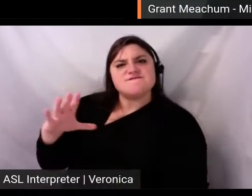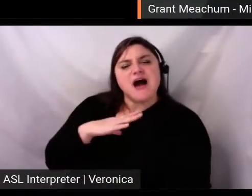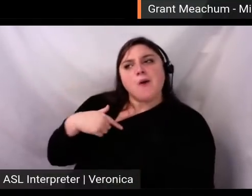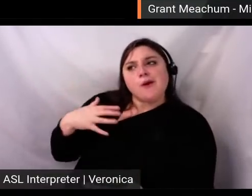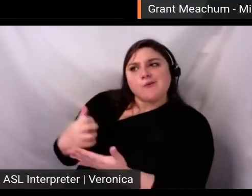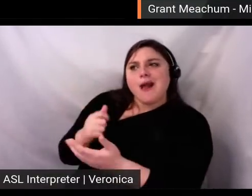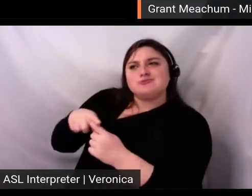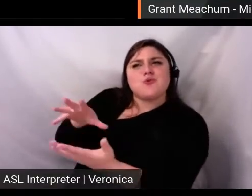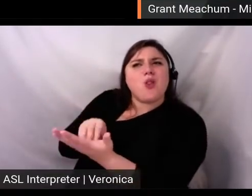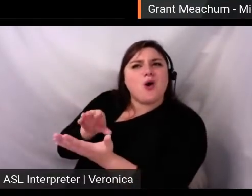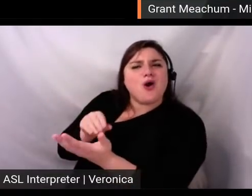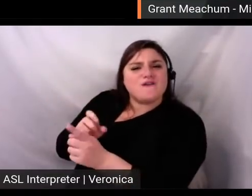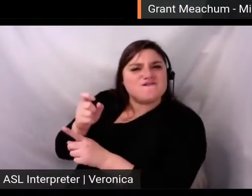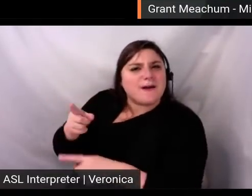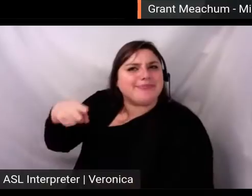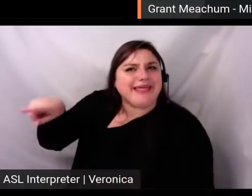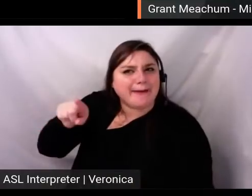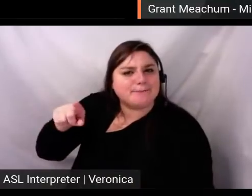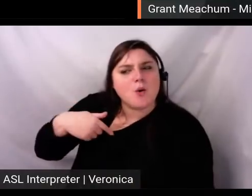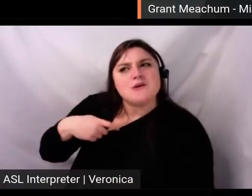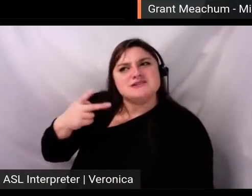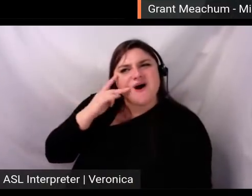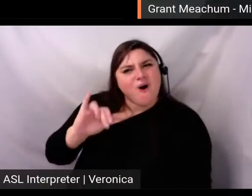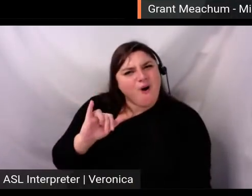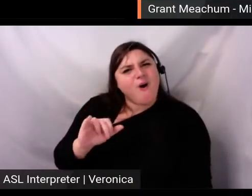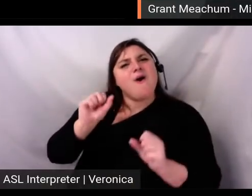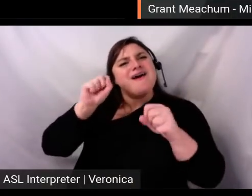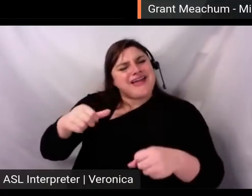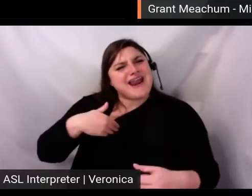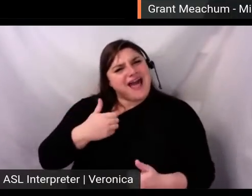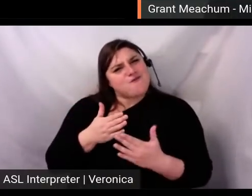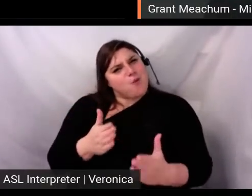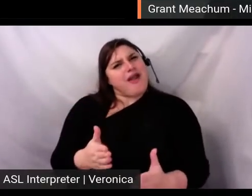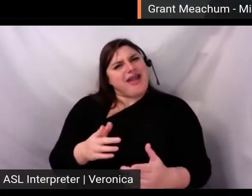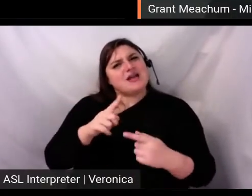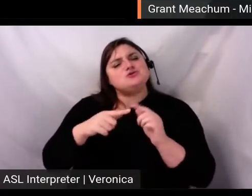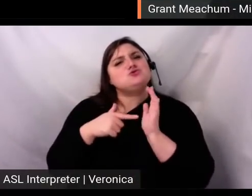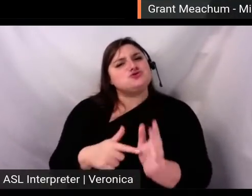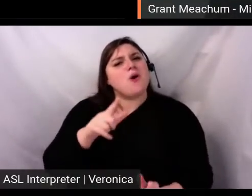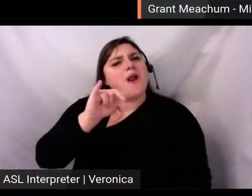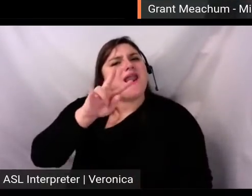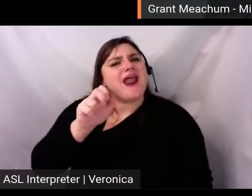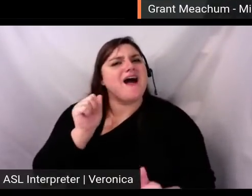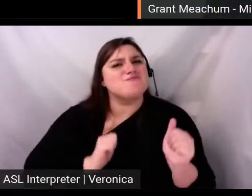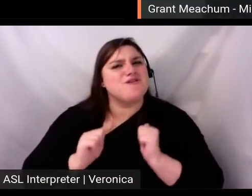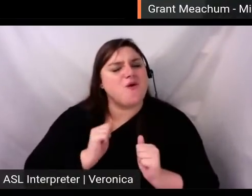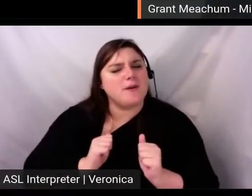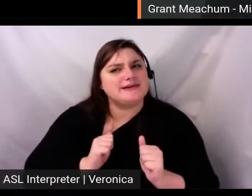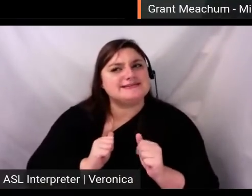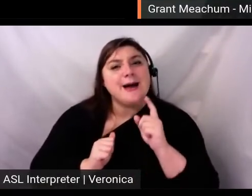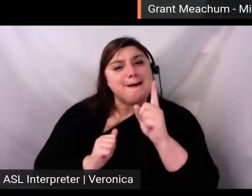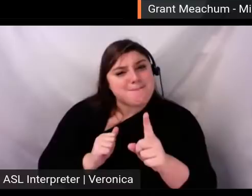while we aren't performing live. We knew if we were going to create something needed to have an original concept and lean into the Minnesota Model